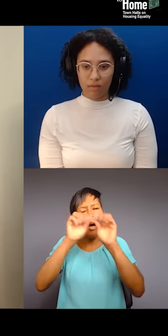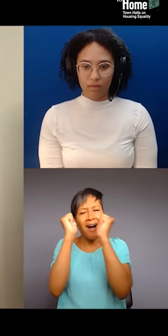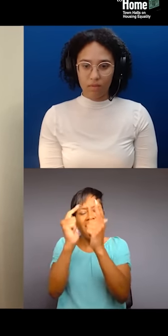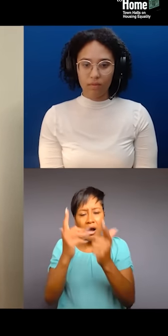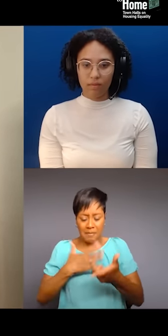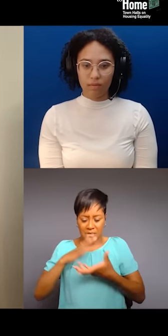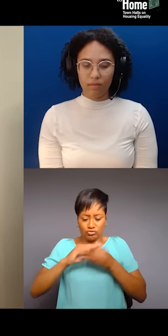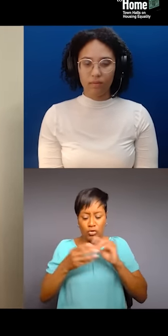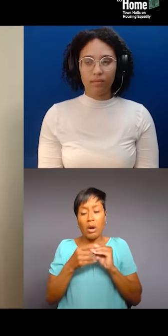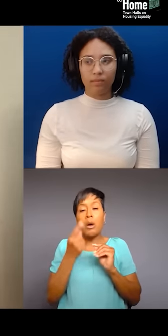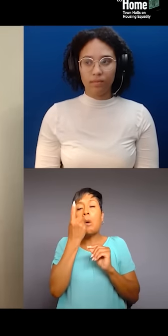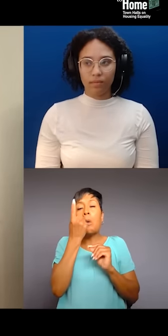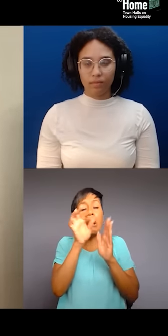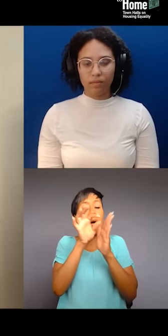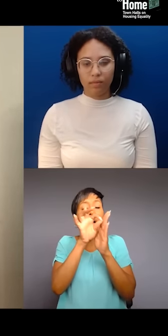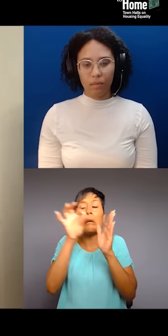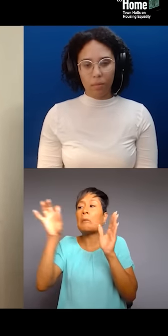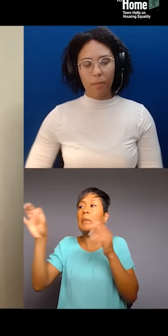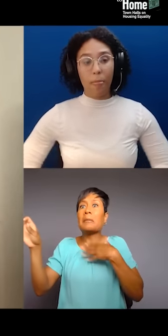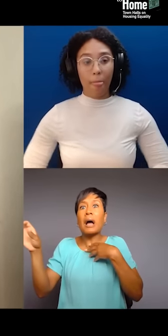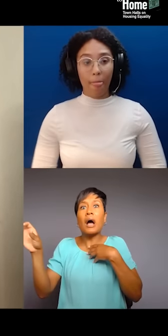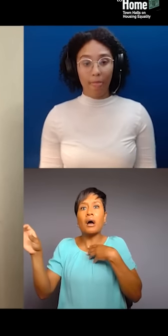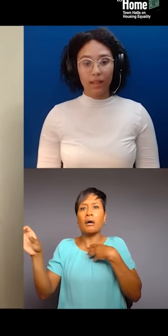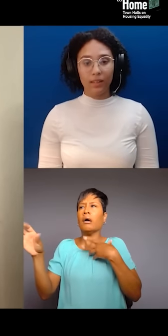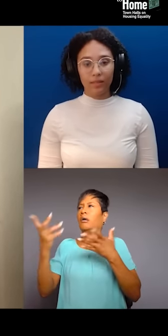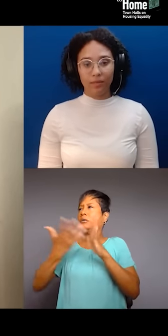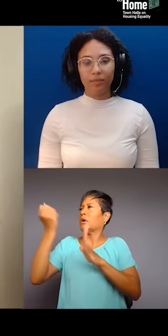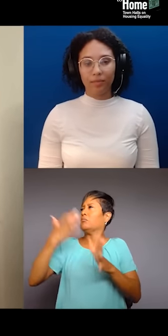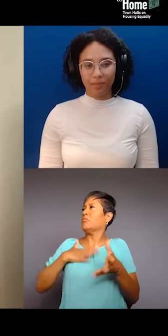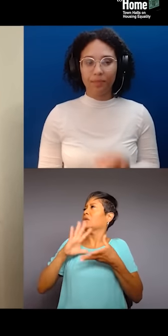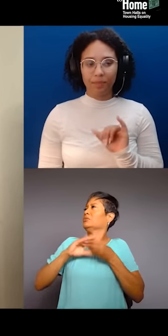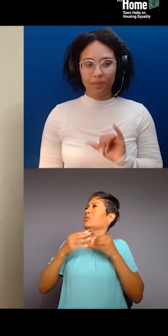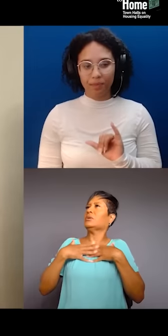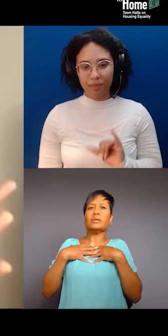And if I take one piece away, it's no longer my narrative. Then secondly,